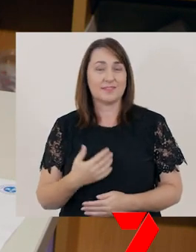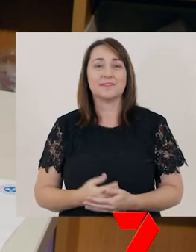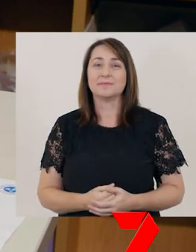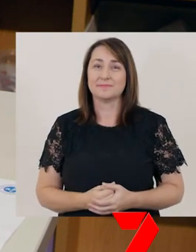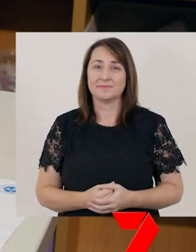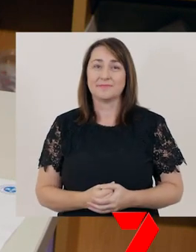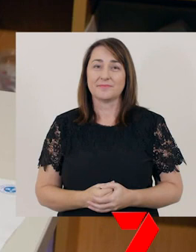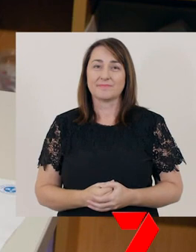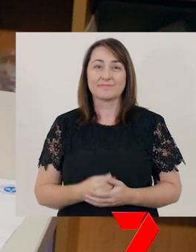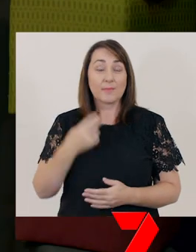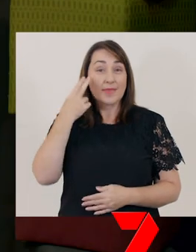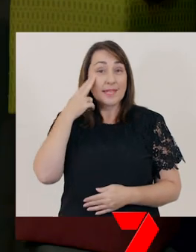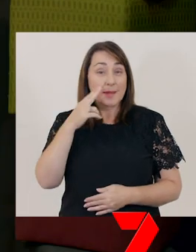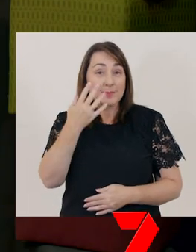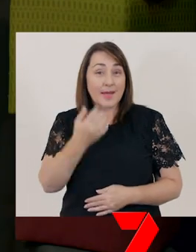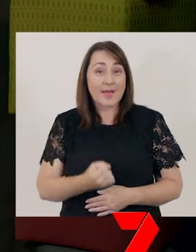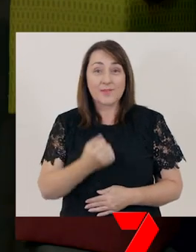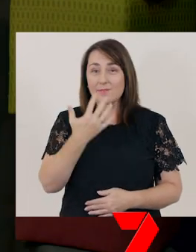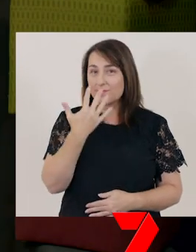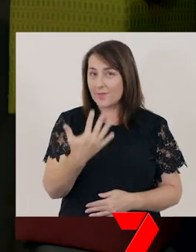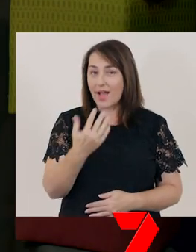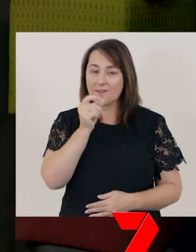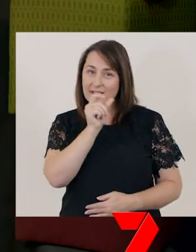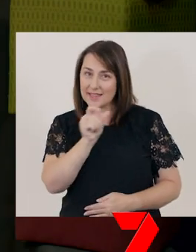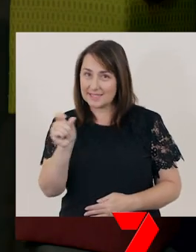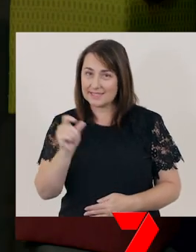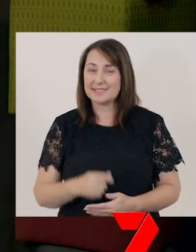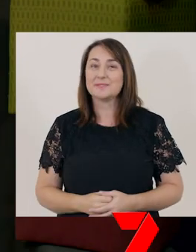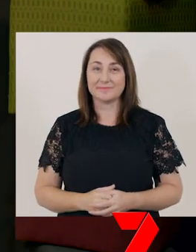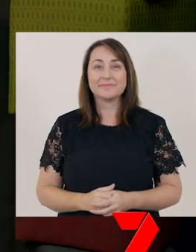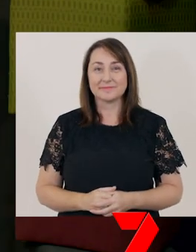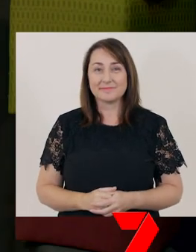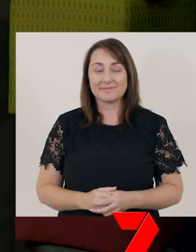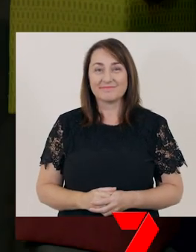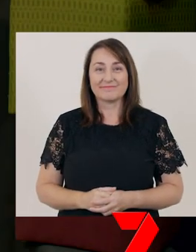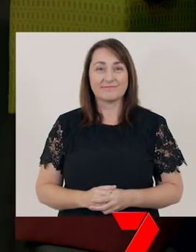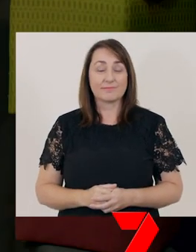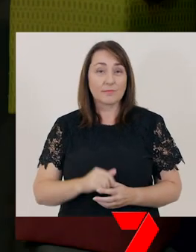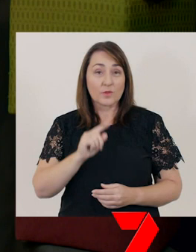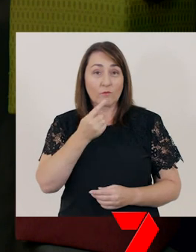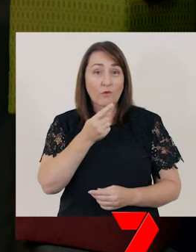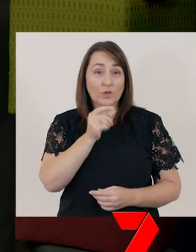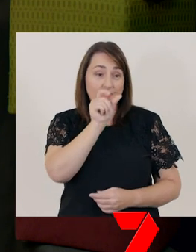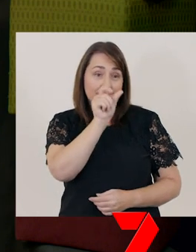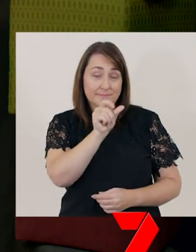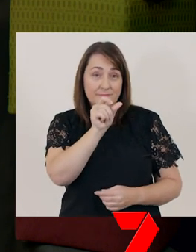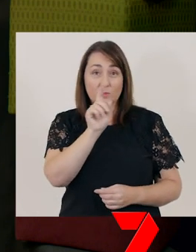My name has five letters. The beginning letter of my name is a capital ‘S’.